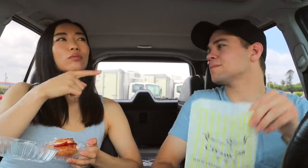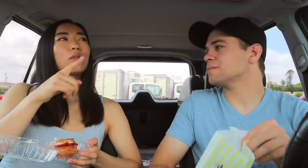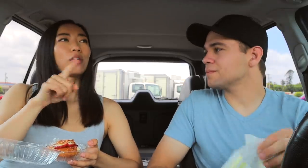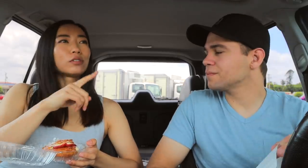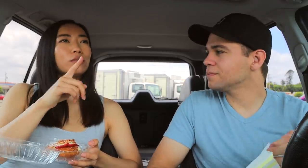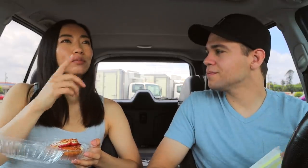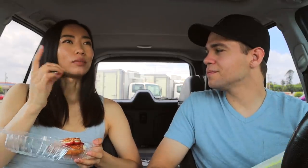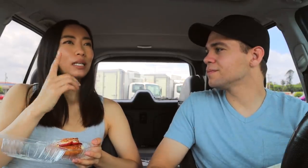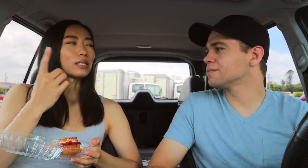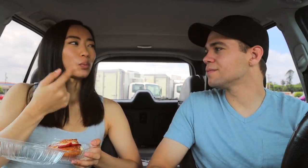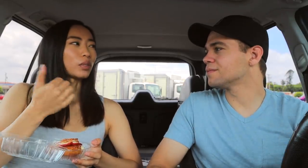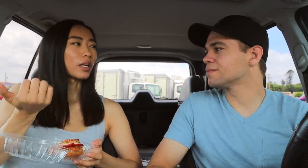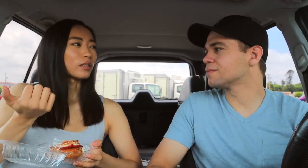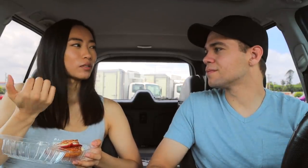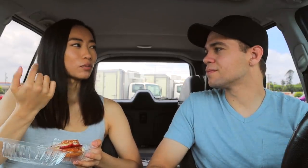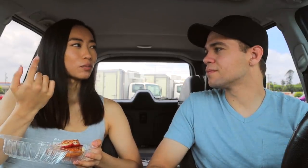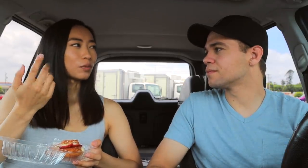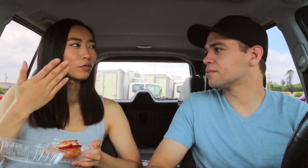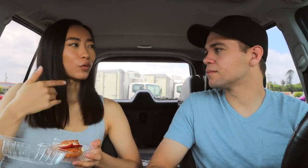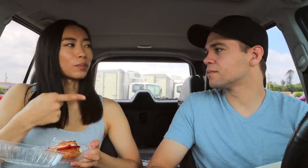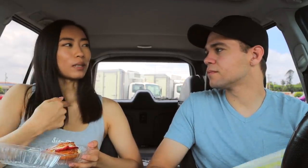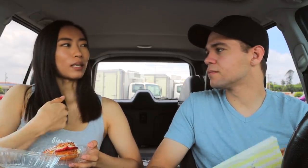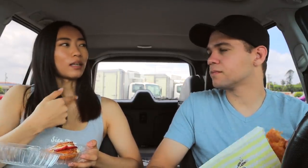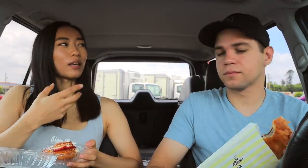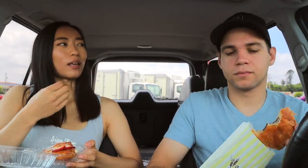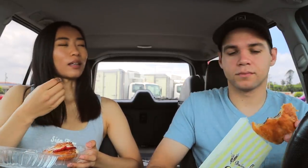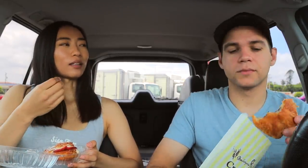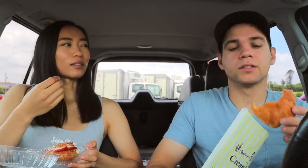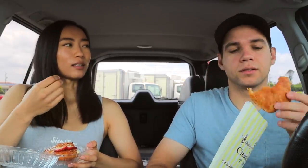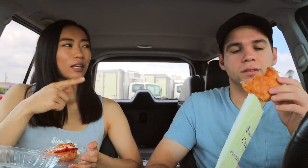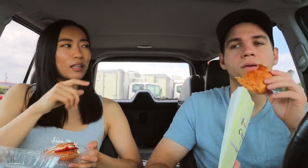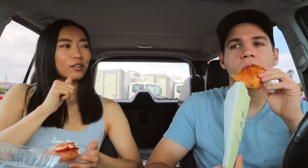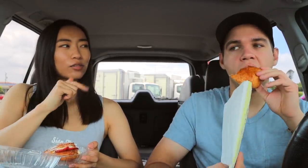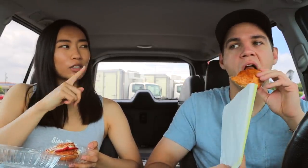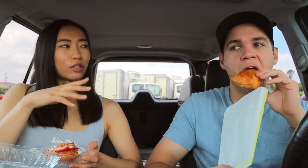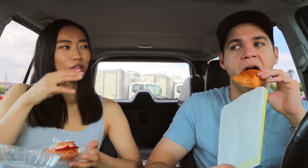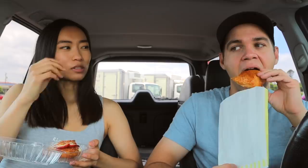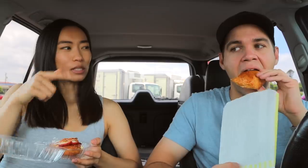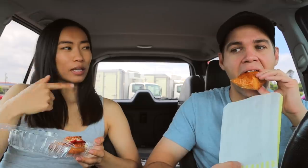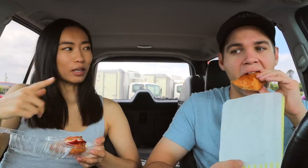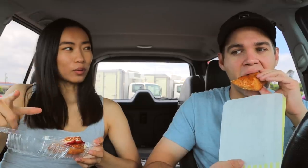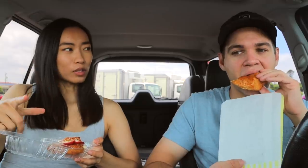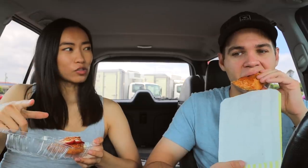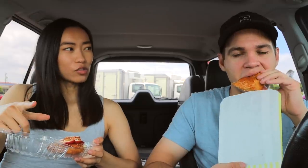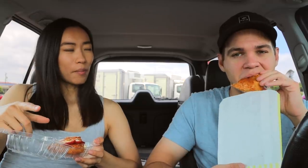Because you also dated someone else before me and they didn't really learn sign language